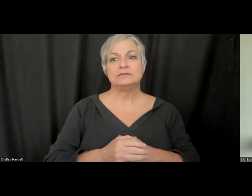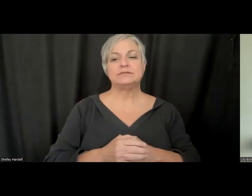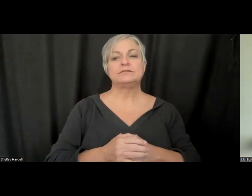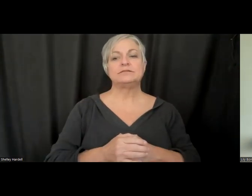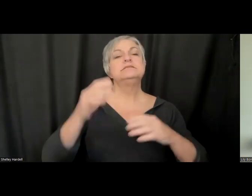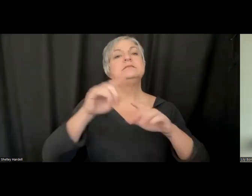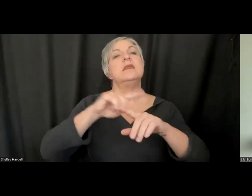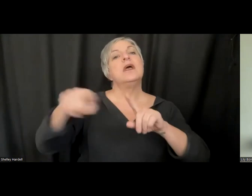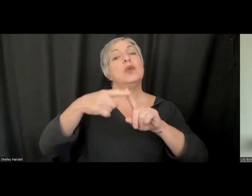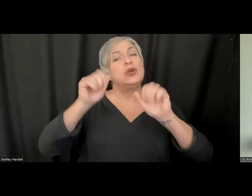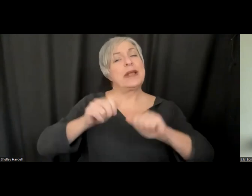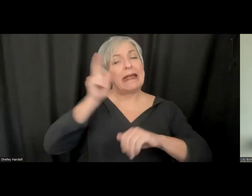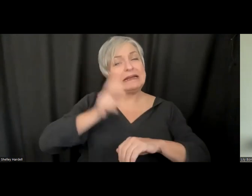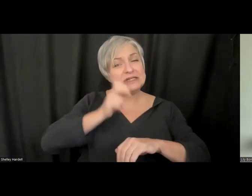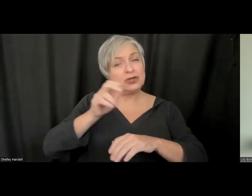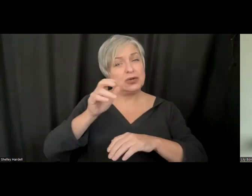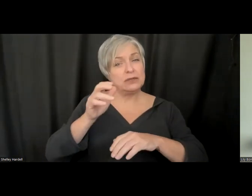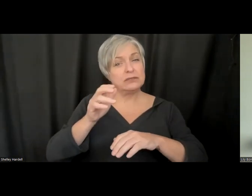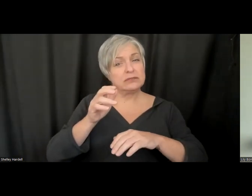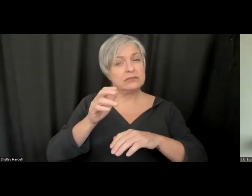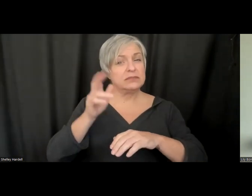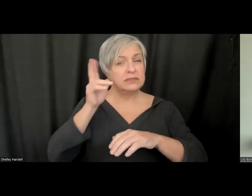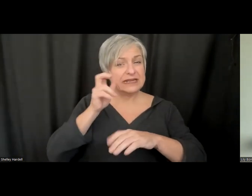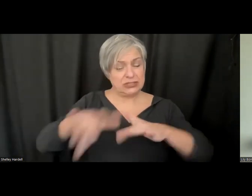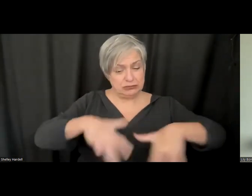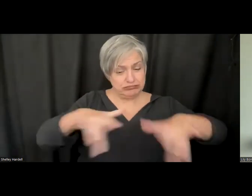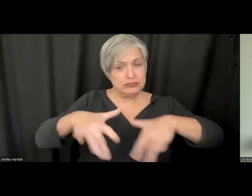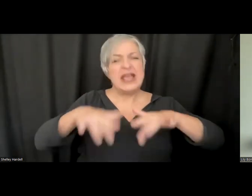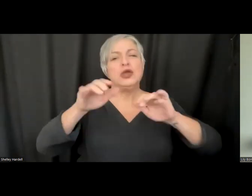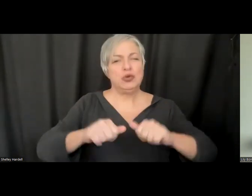can do the captioning. At 3Play we use ASR first, so that